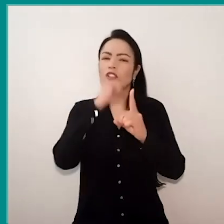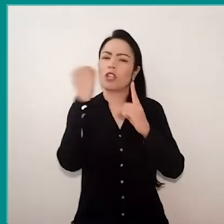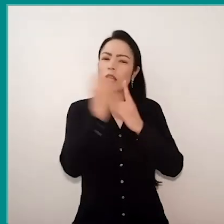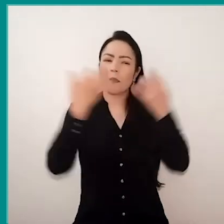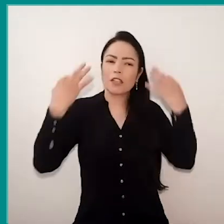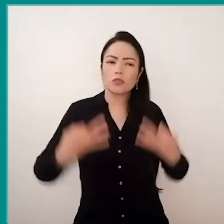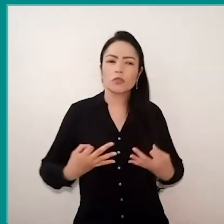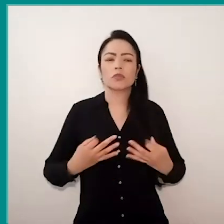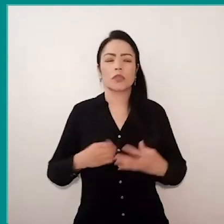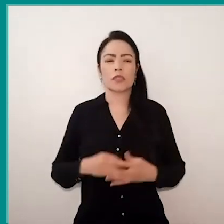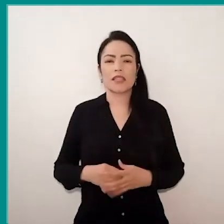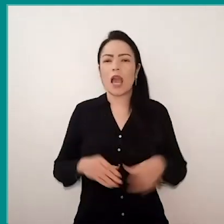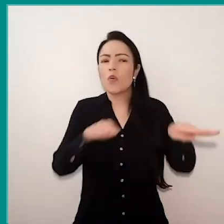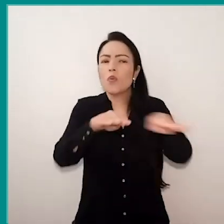of an egalitarian and human society.